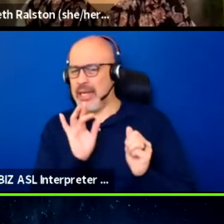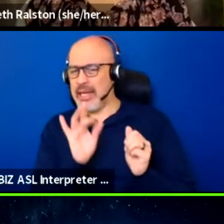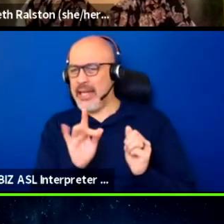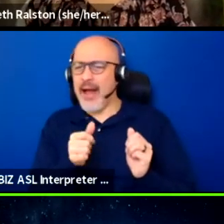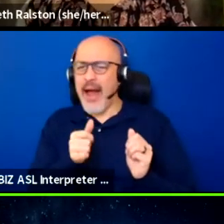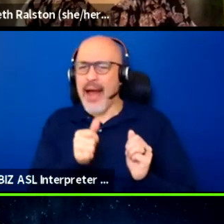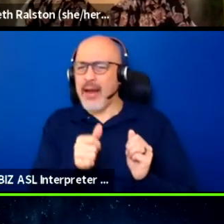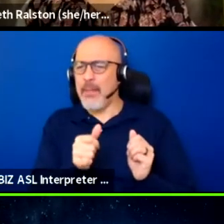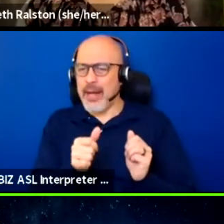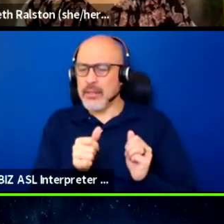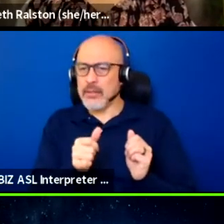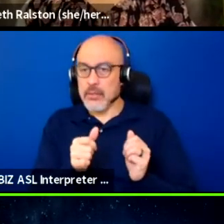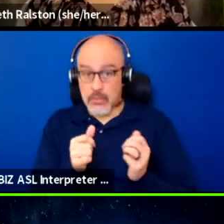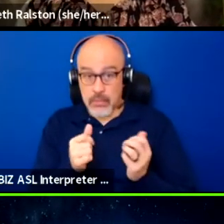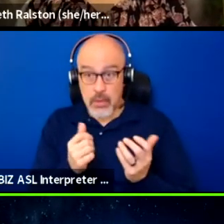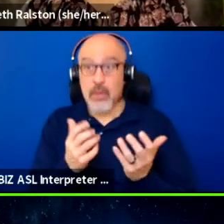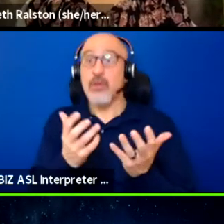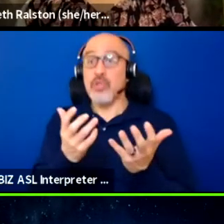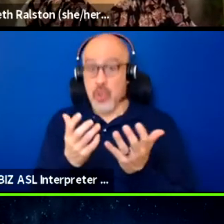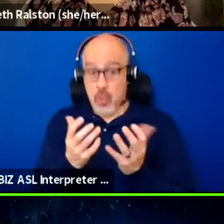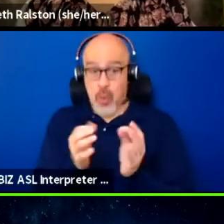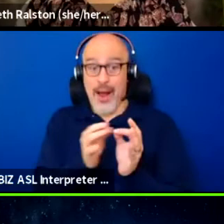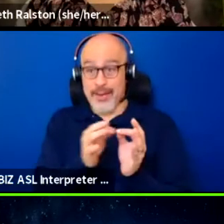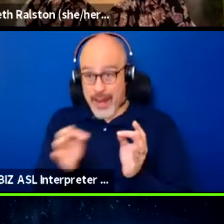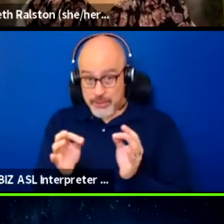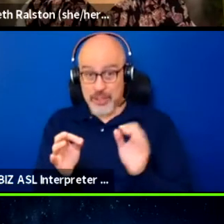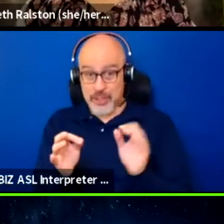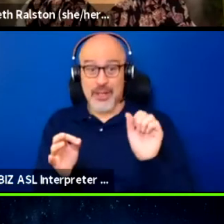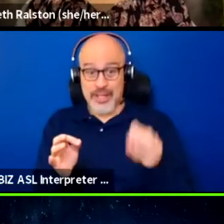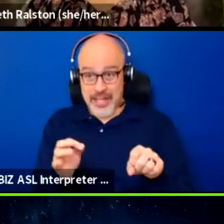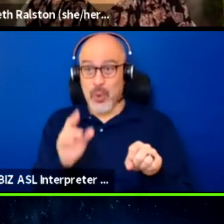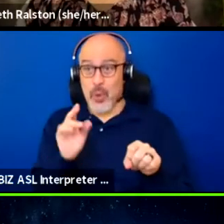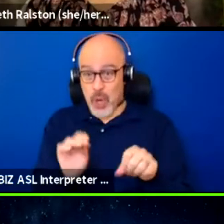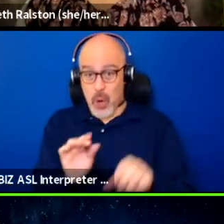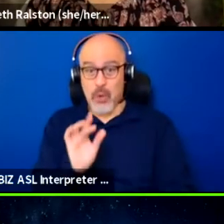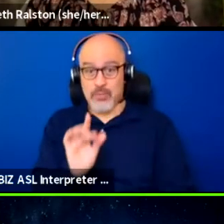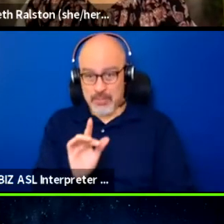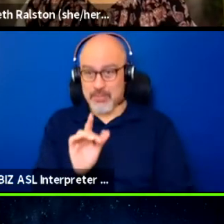do you want to have captions when not only are, you know,